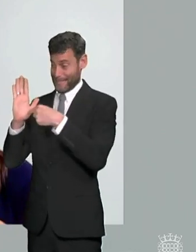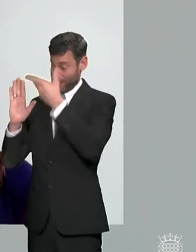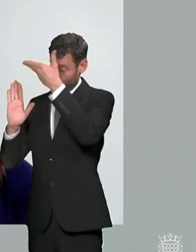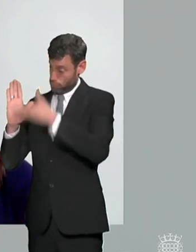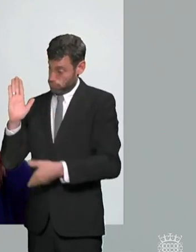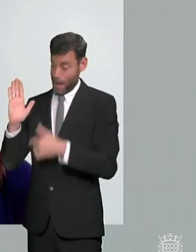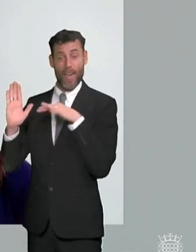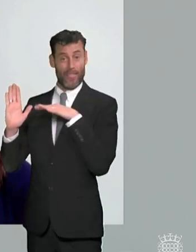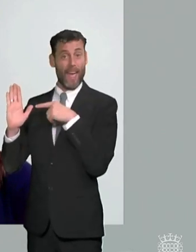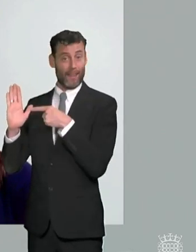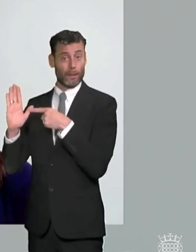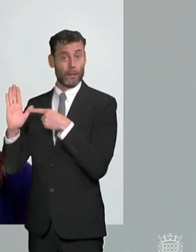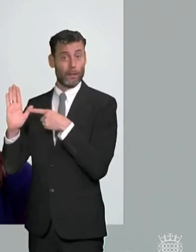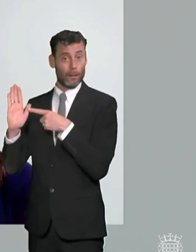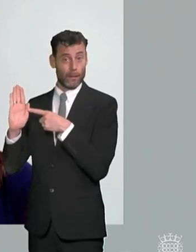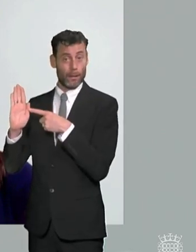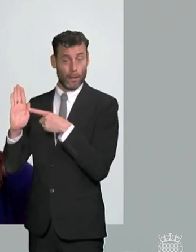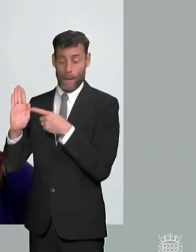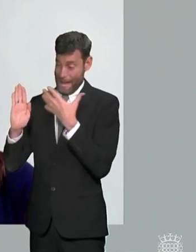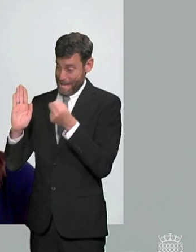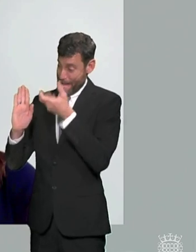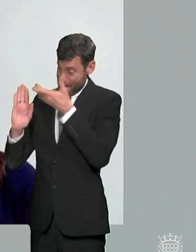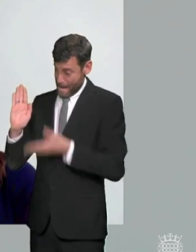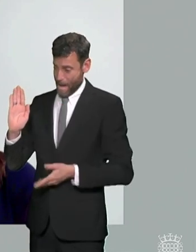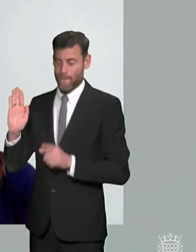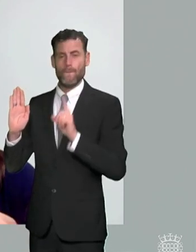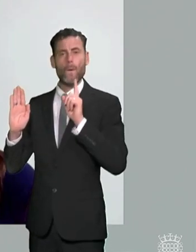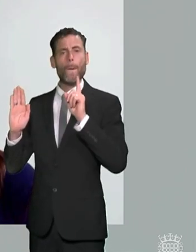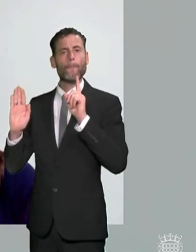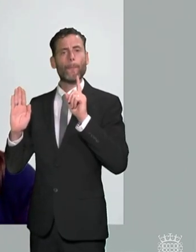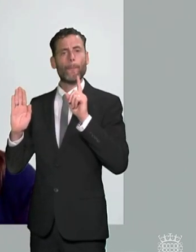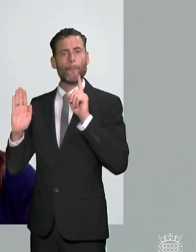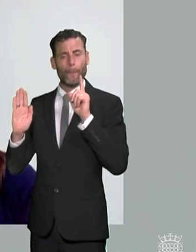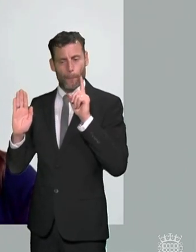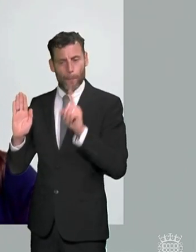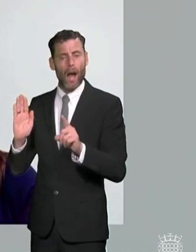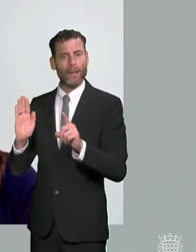change to those those legal provisions so a change to the test for an ehc needs assessment and we